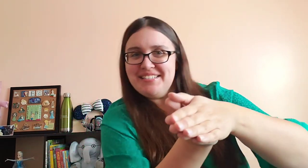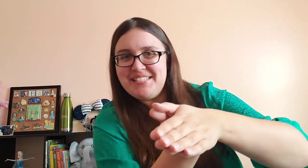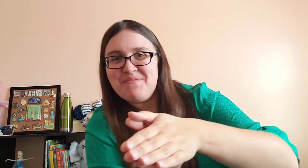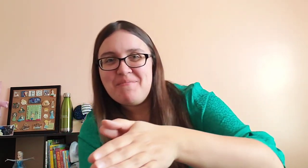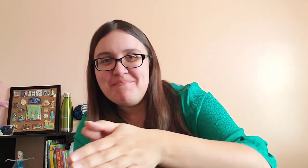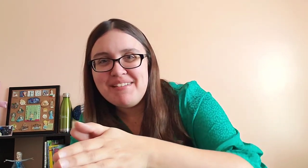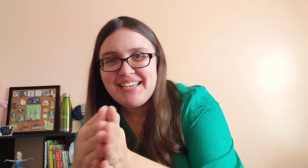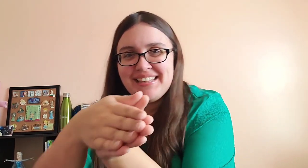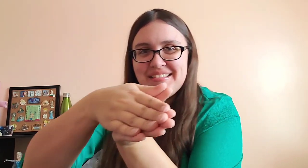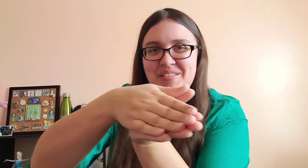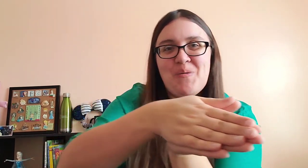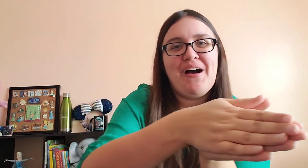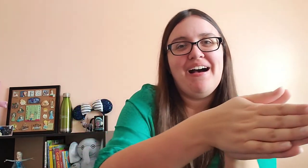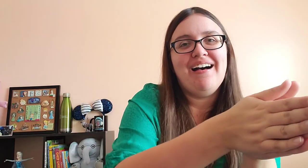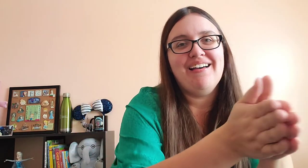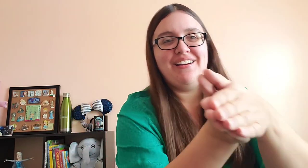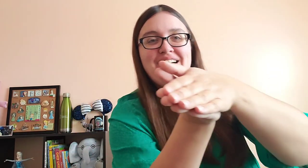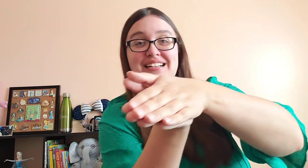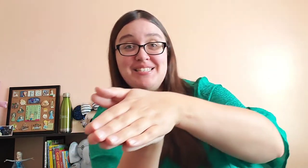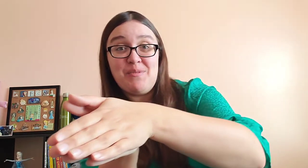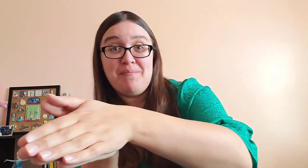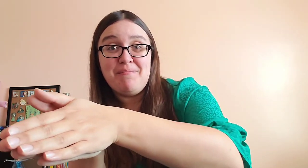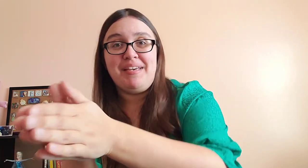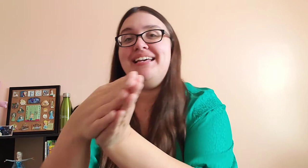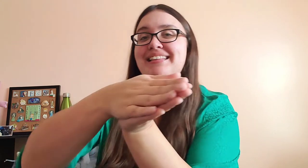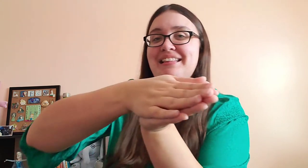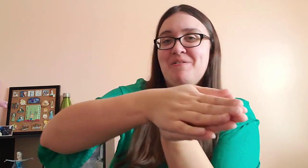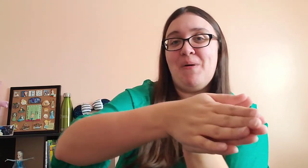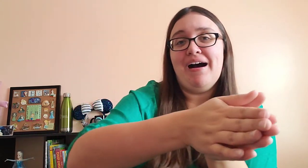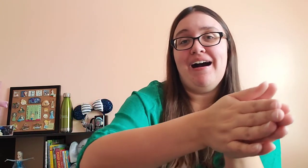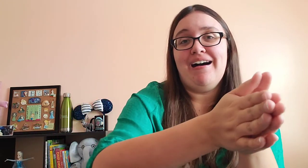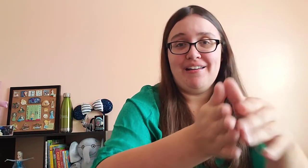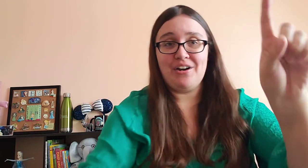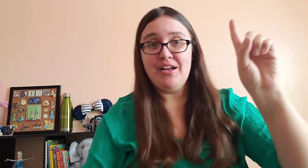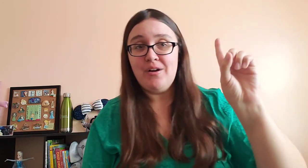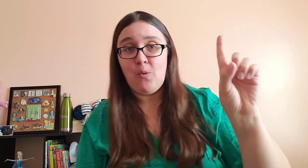swimming in the water, swimming in the water.